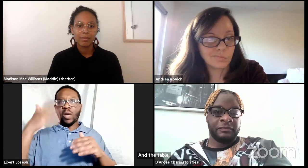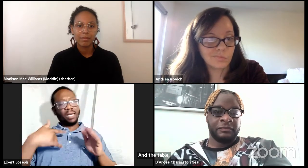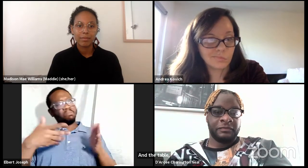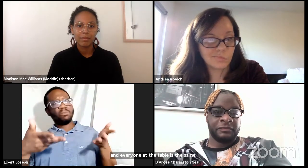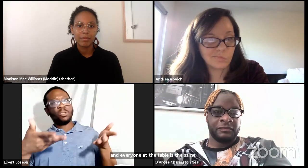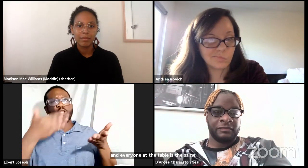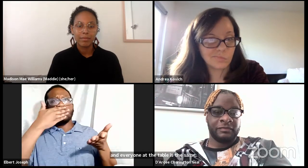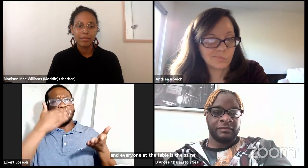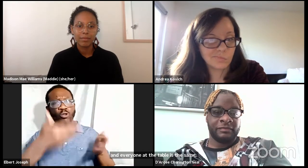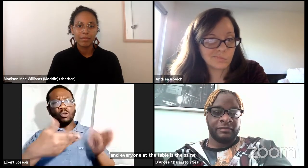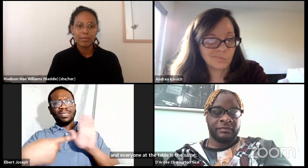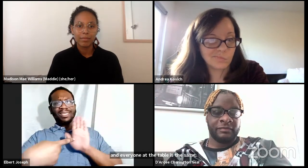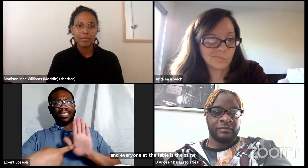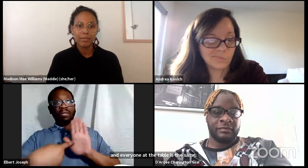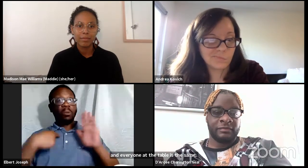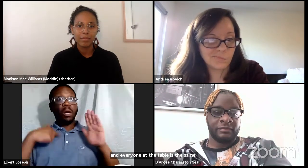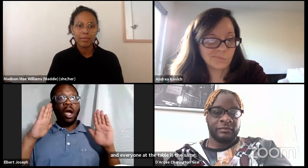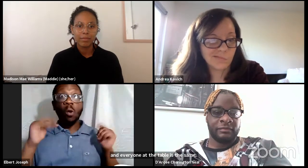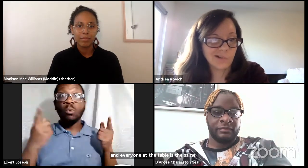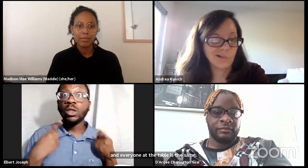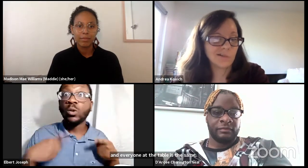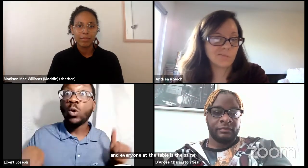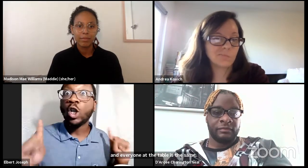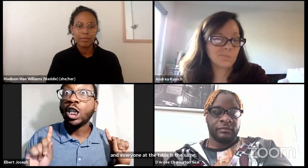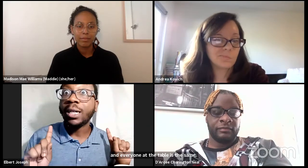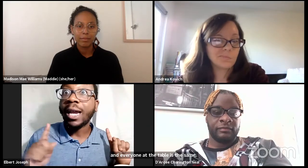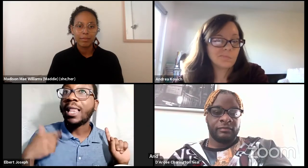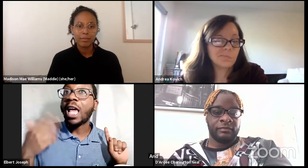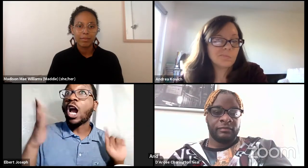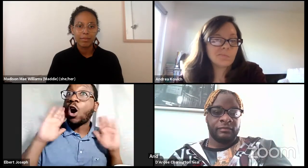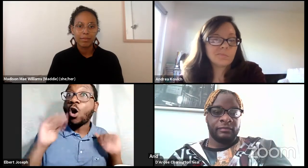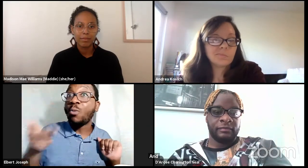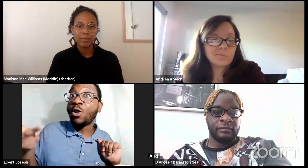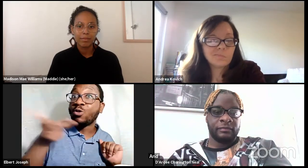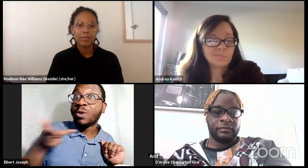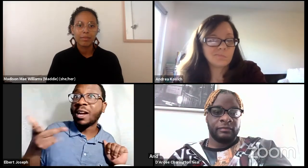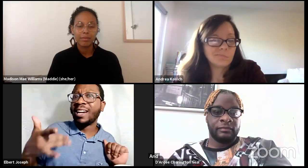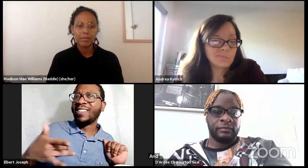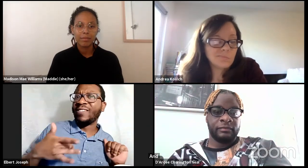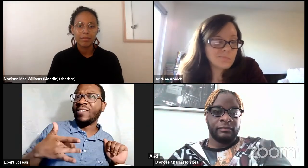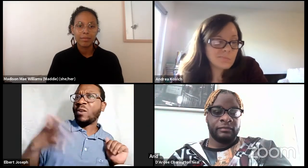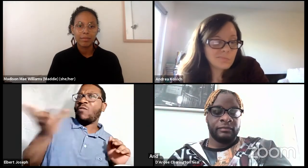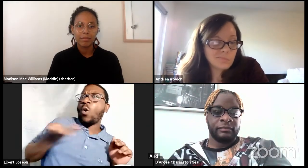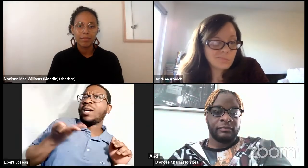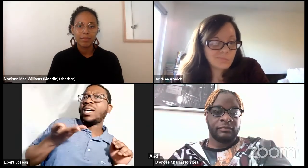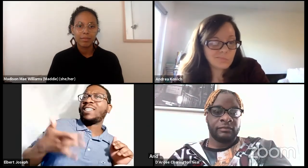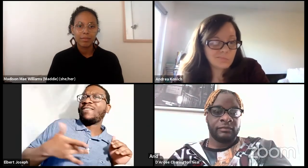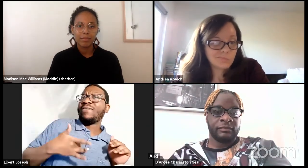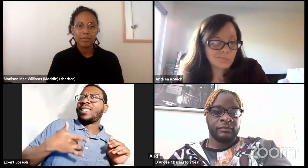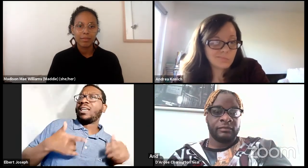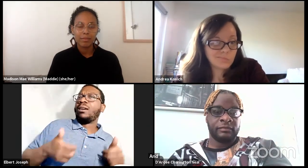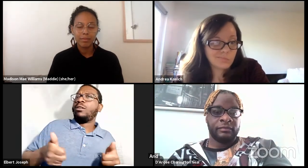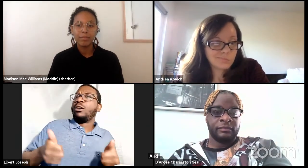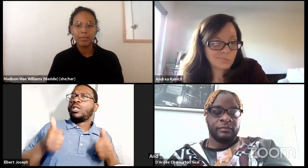We wanna make sure that we have that representation be the same. And I want that to actually be seen here tonight.